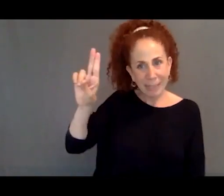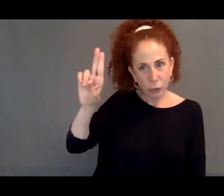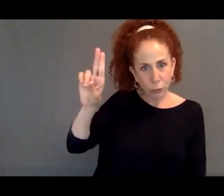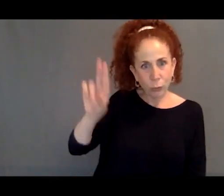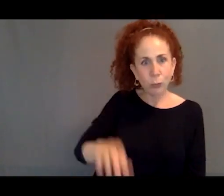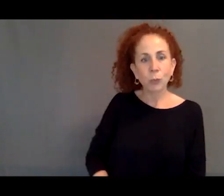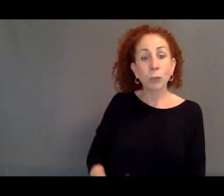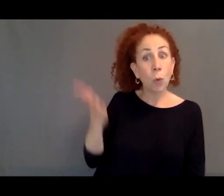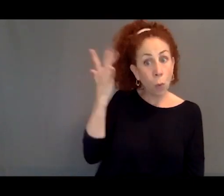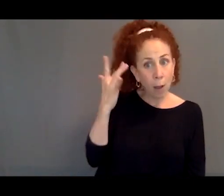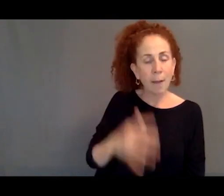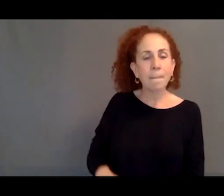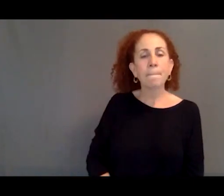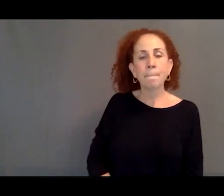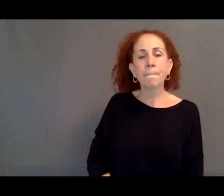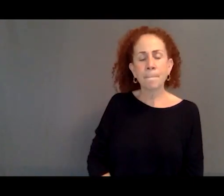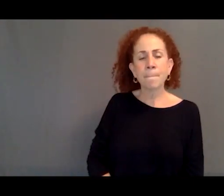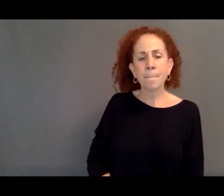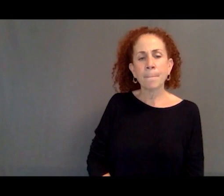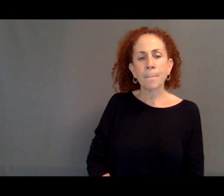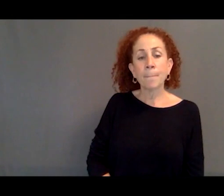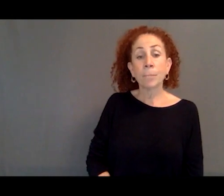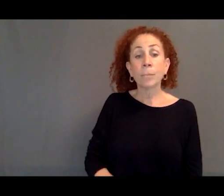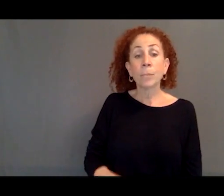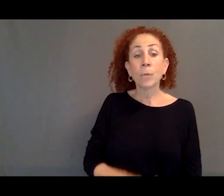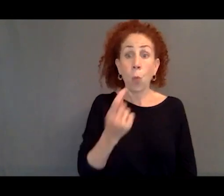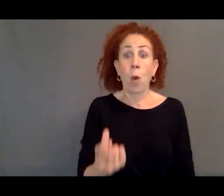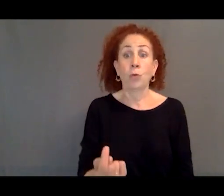by allowing asylum seekers from Central Asia